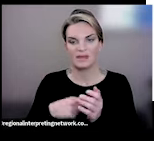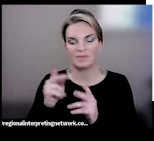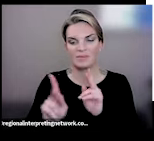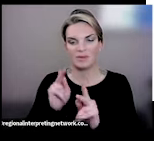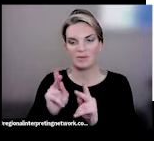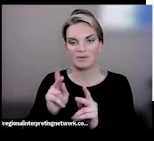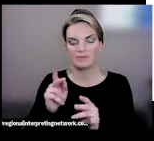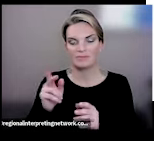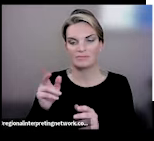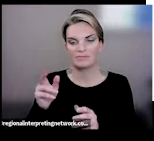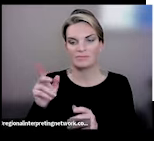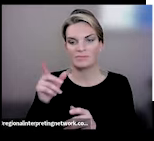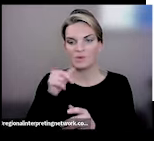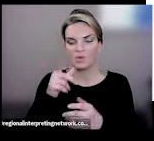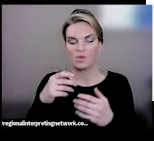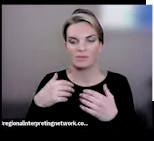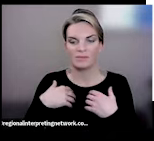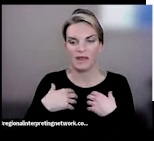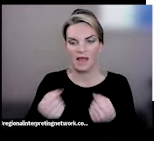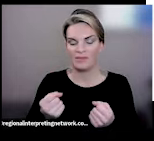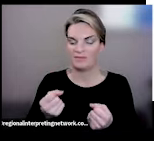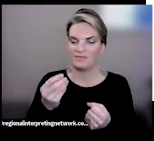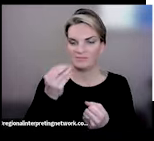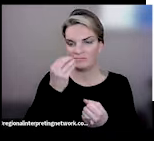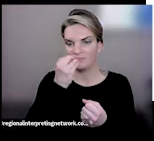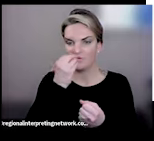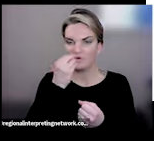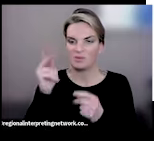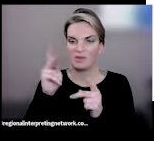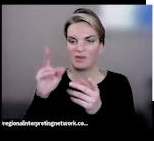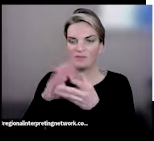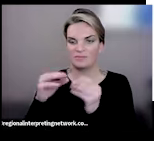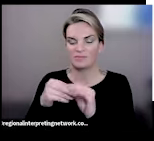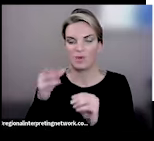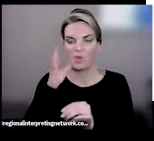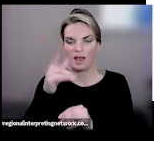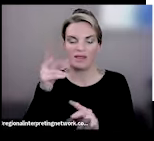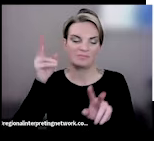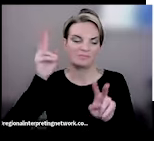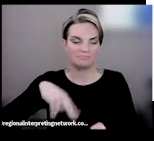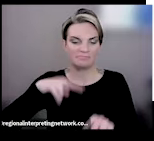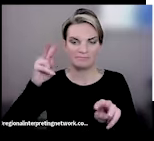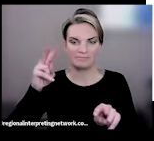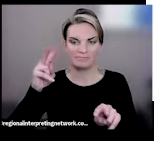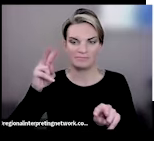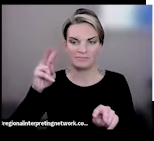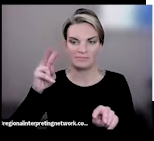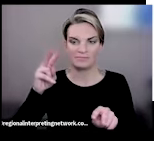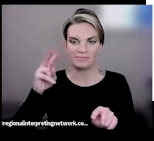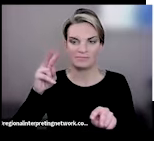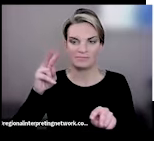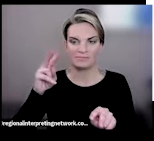wellness industry that talk very shameful about some of these food choices. I think the messages